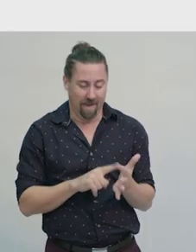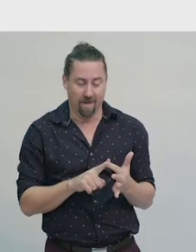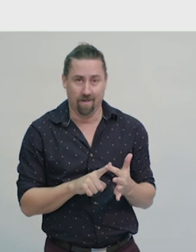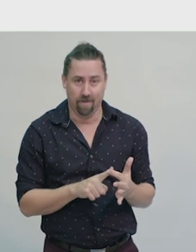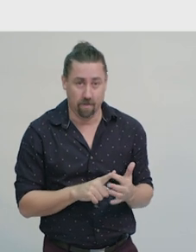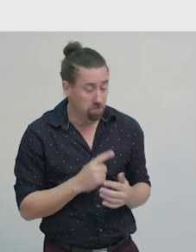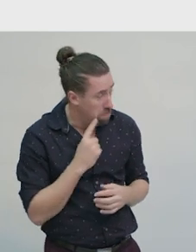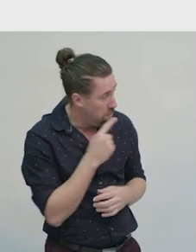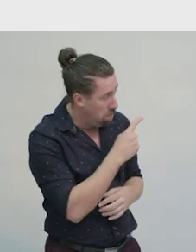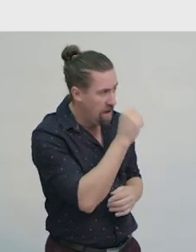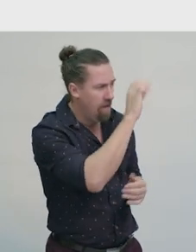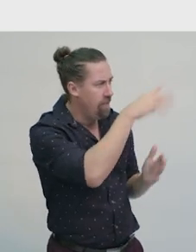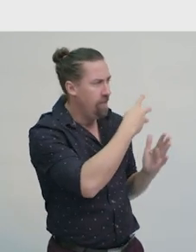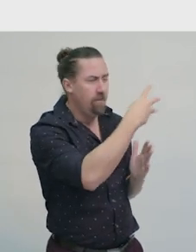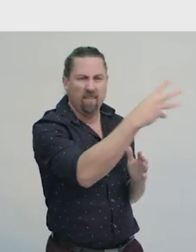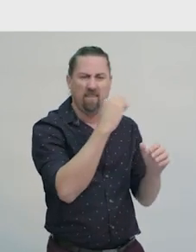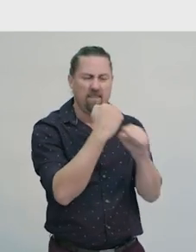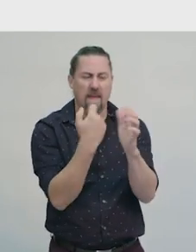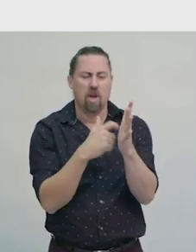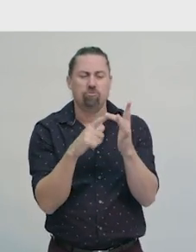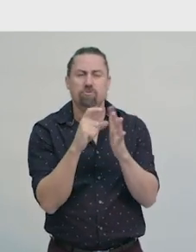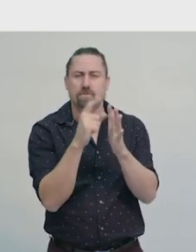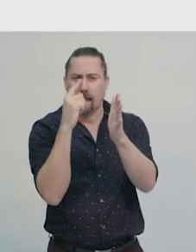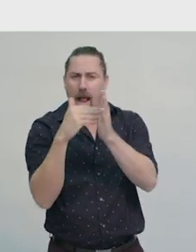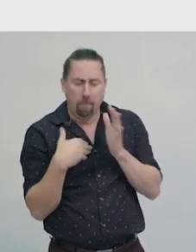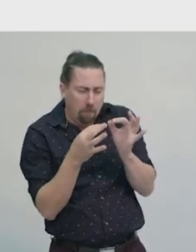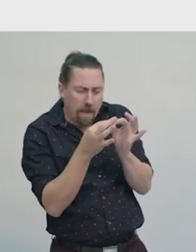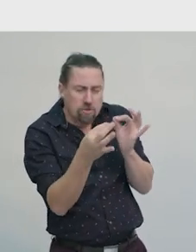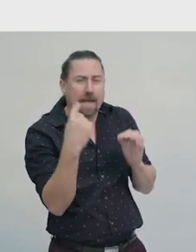This map also has a grid to help us measure distances.